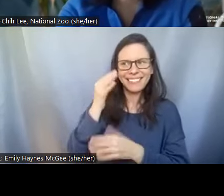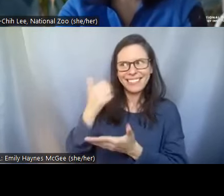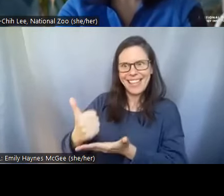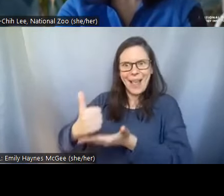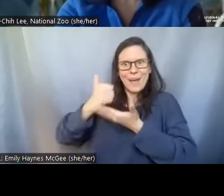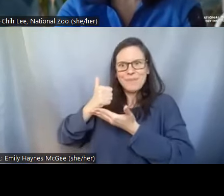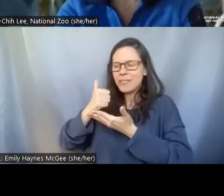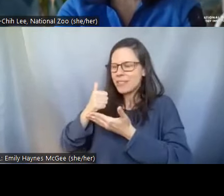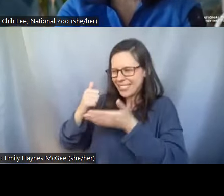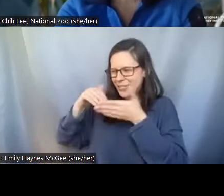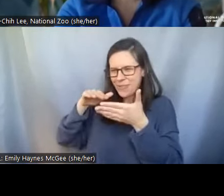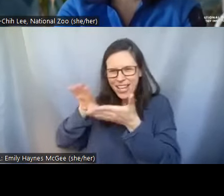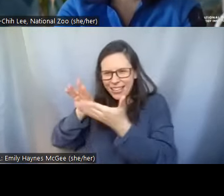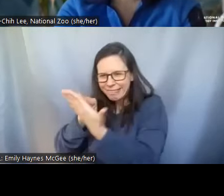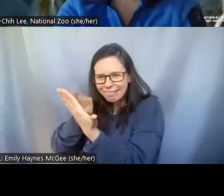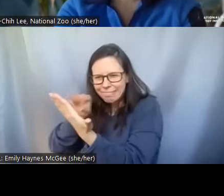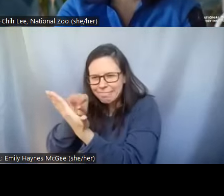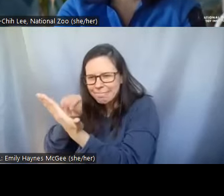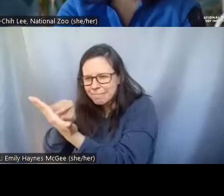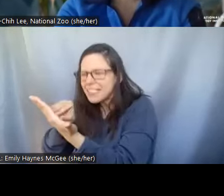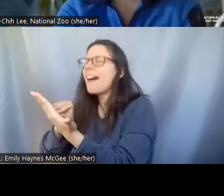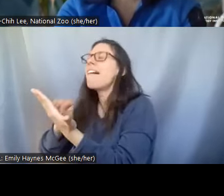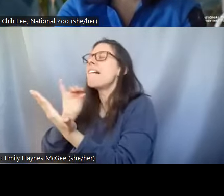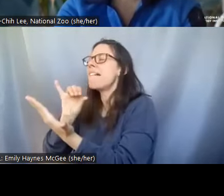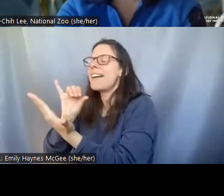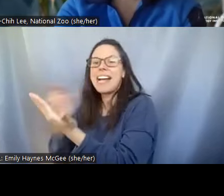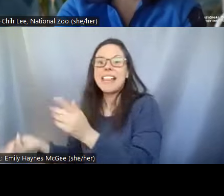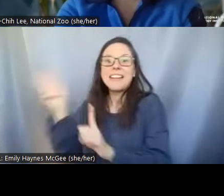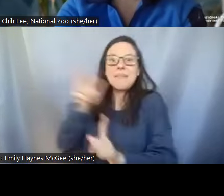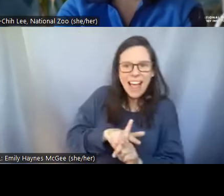cheetahs our tigers our lions but can also tell us a lot about human reproduction too.